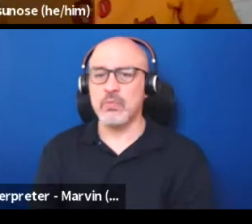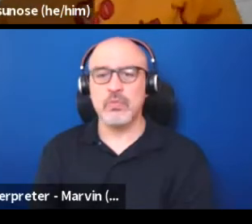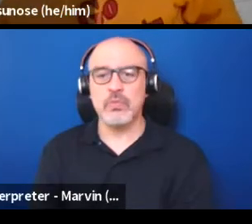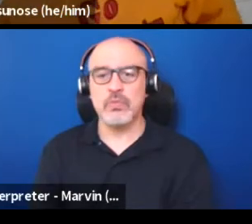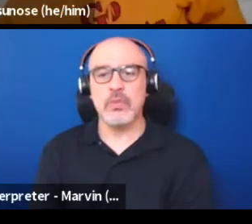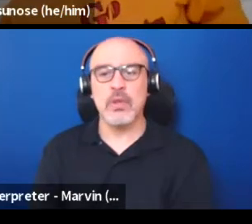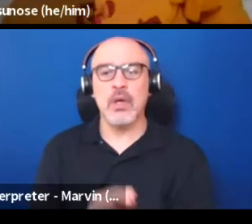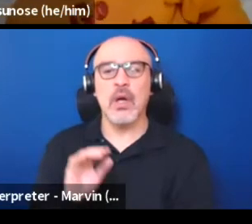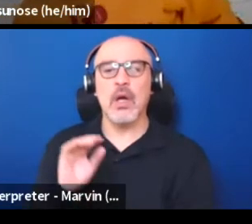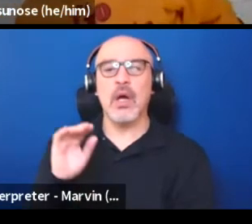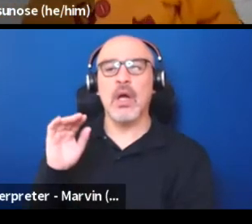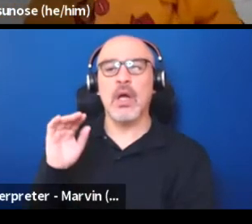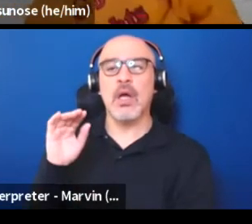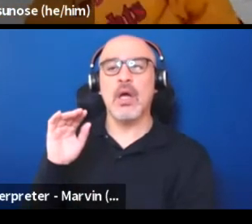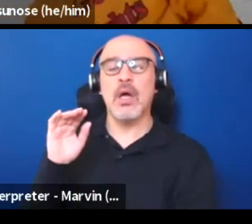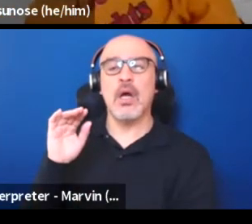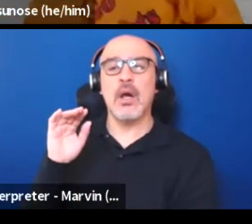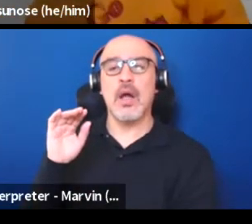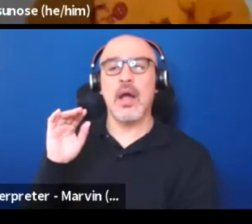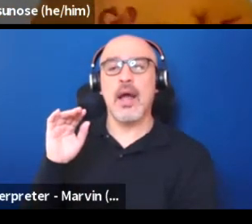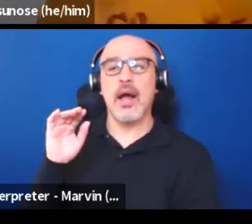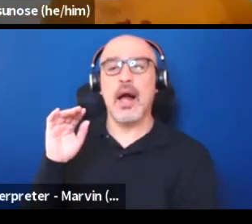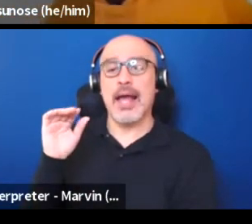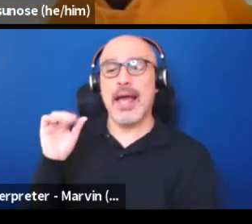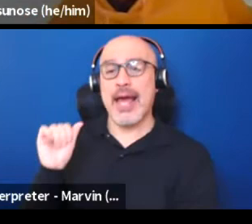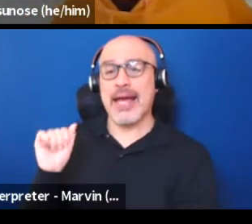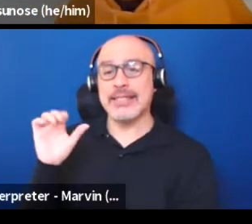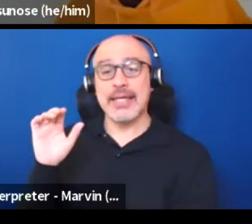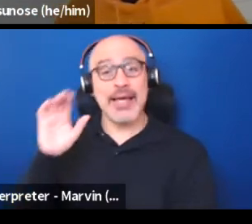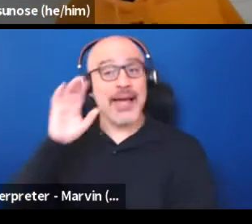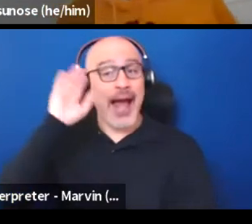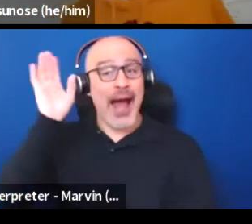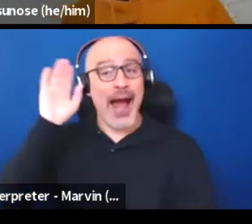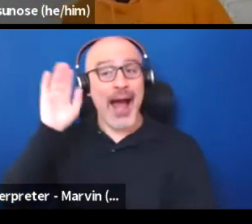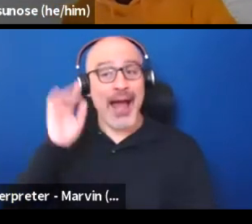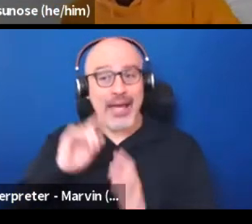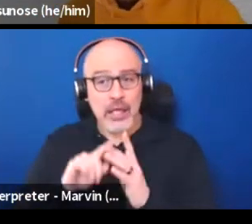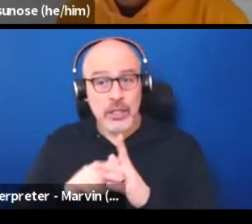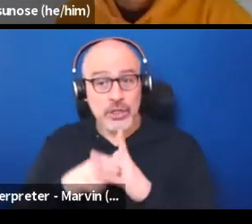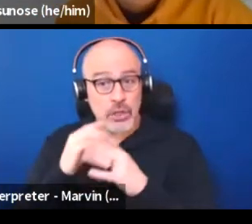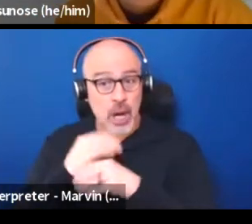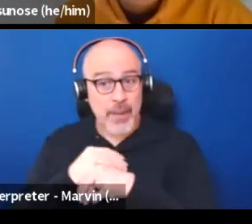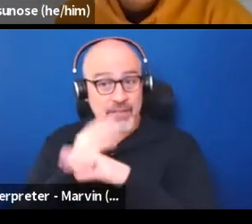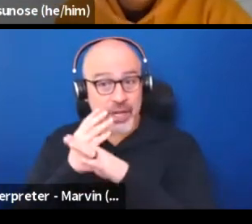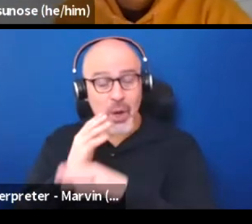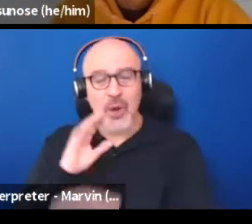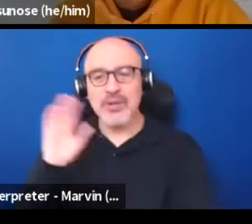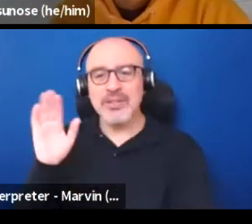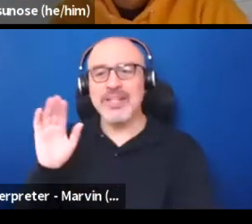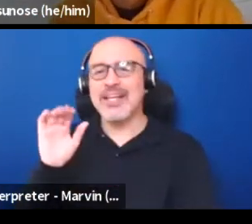Hi. Oh, can I start my video? Oh Hi, AC Peterson.